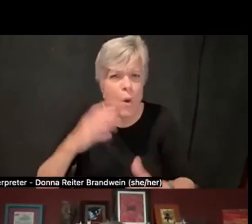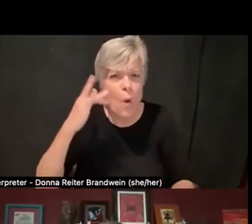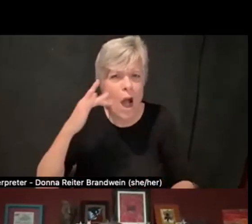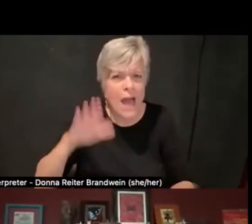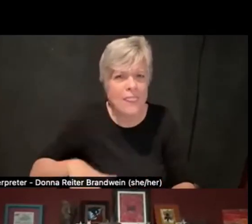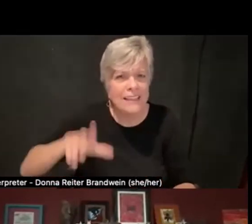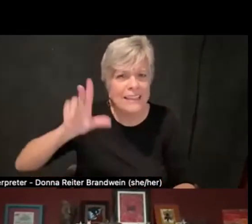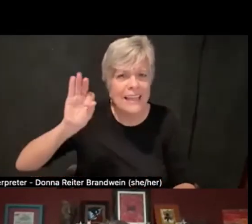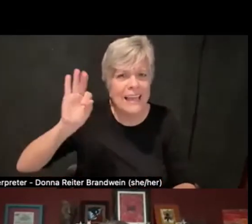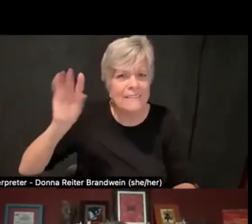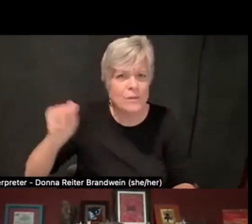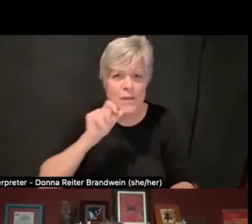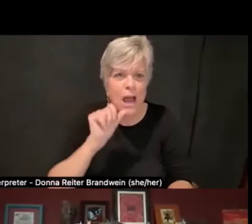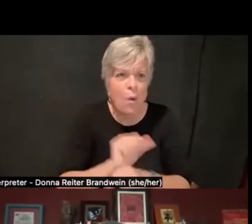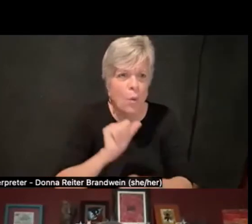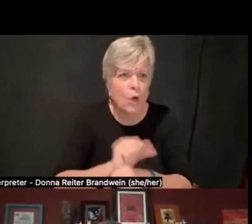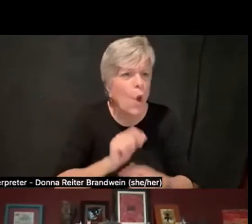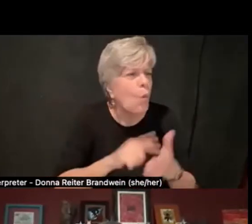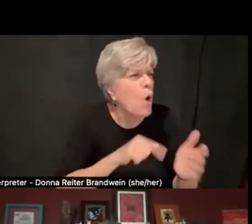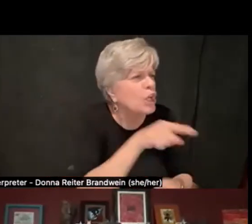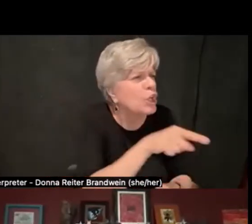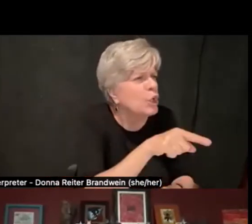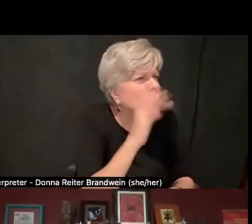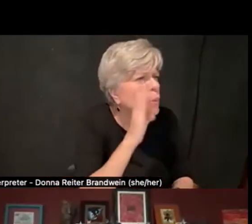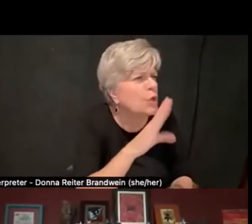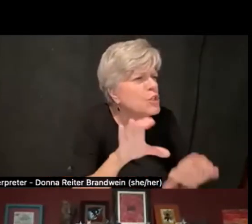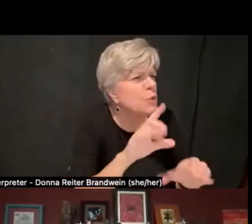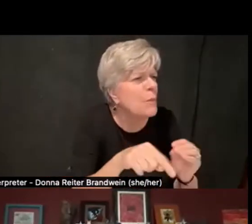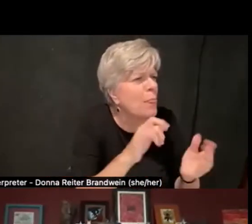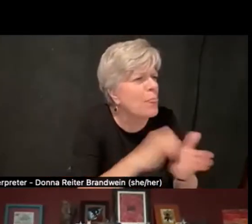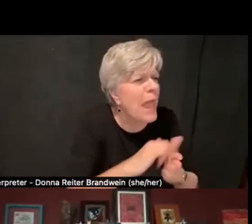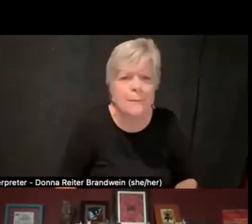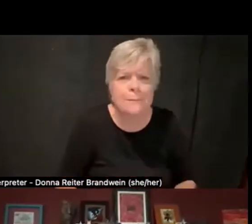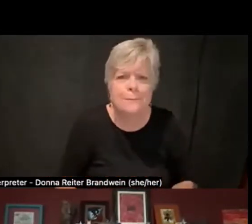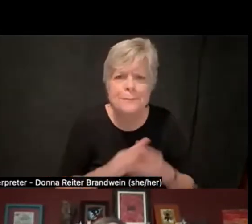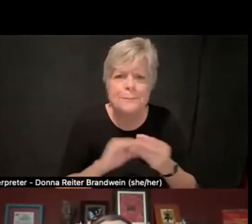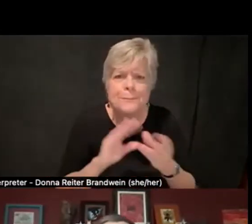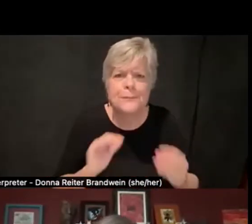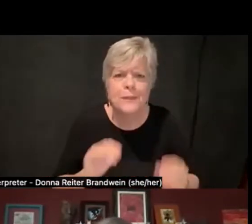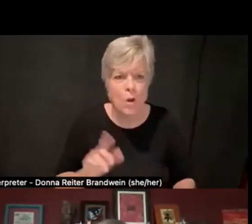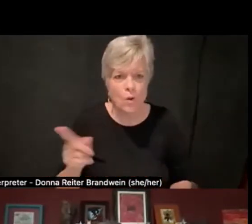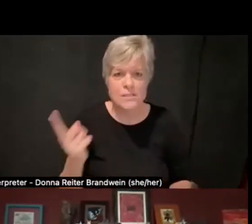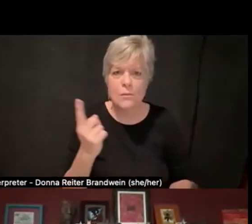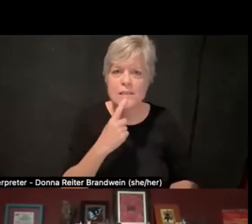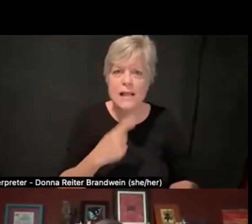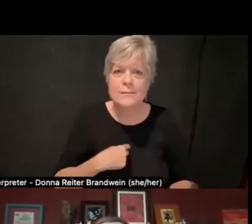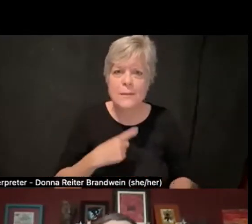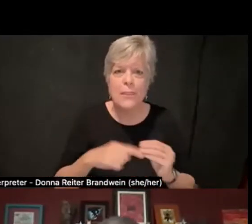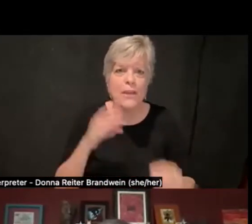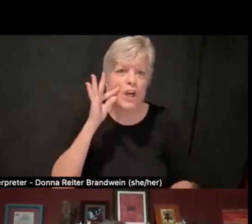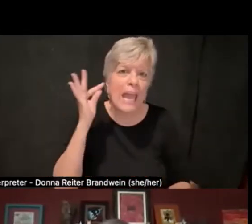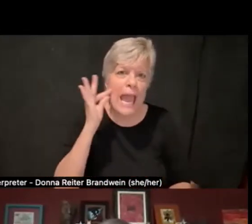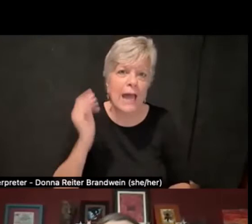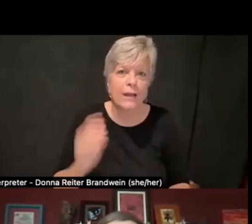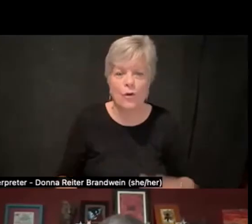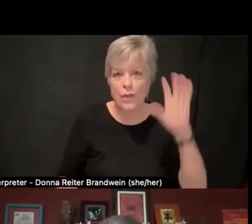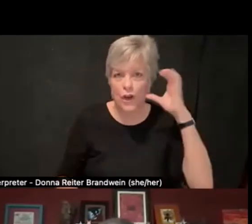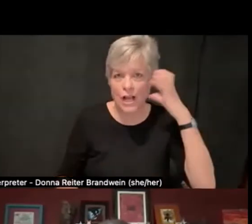And I was wondering what you would've done about that." Or someone tells me about their cat or their cousin or their cat's cousin,